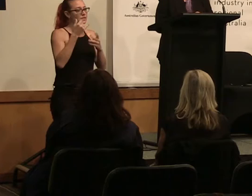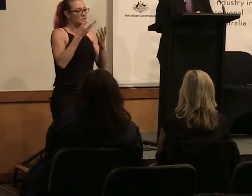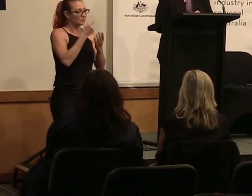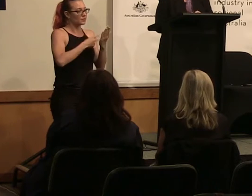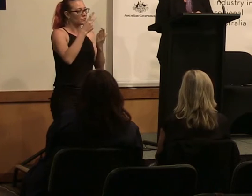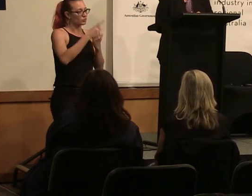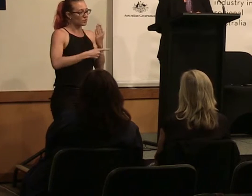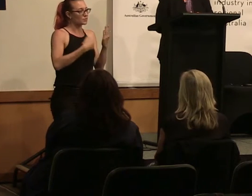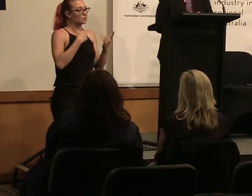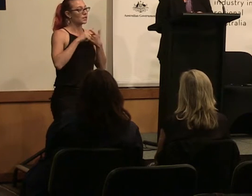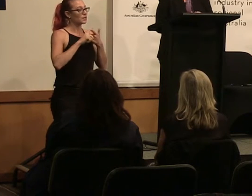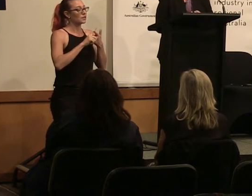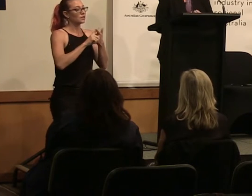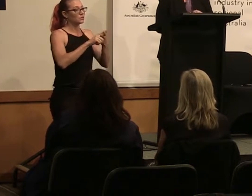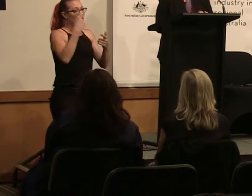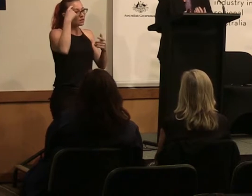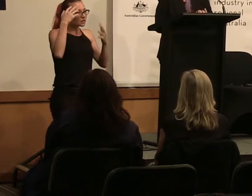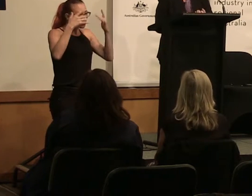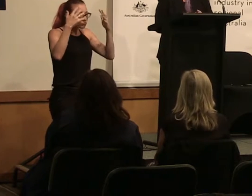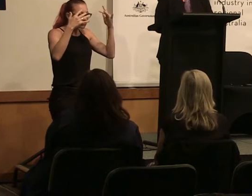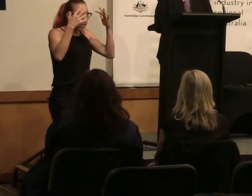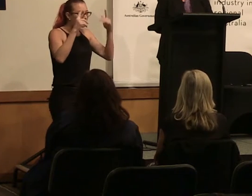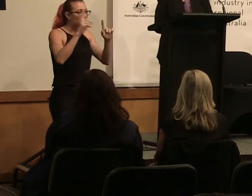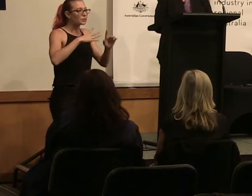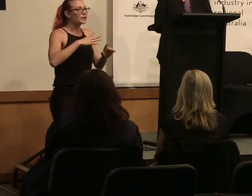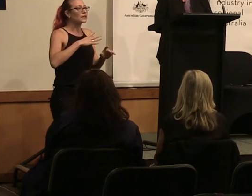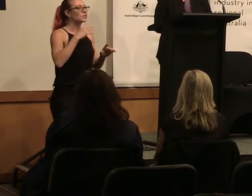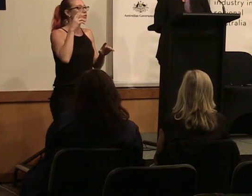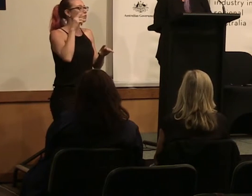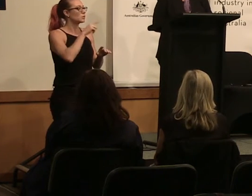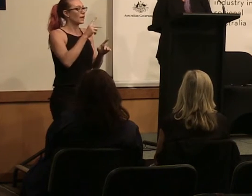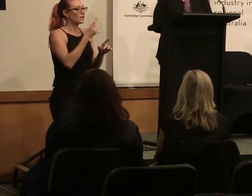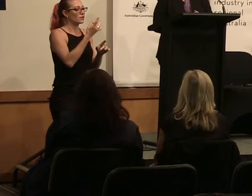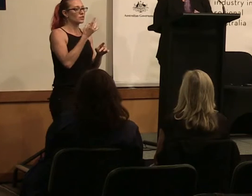we're continuing to think through what's needed, to look at the kind of crew roles